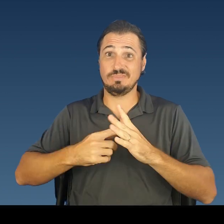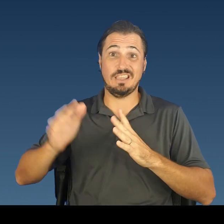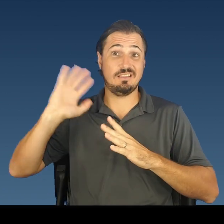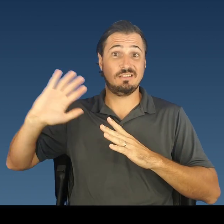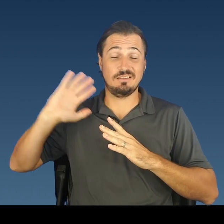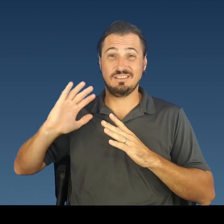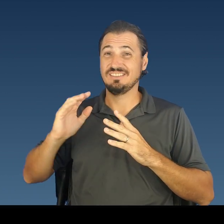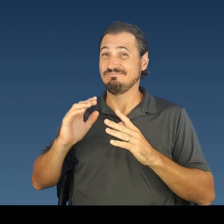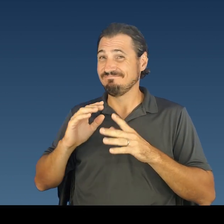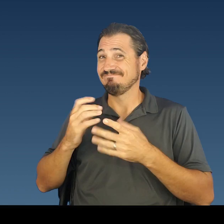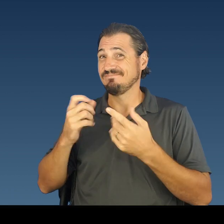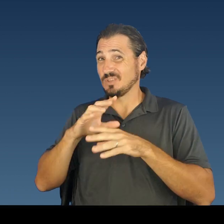children